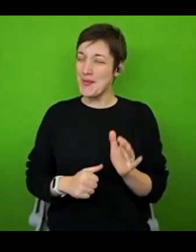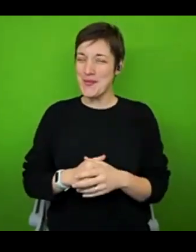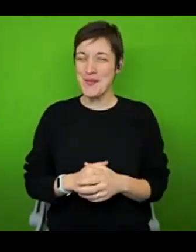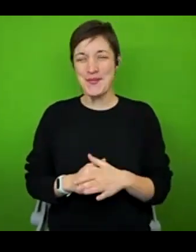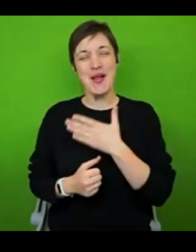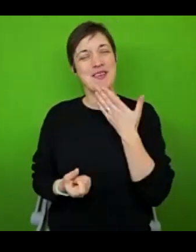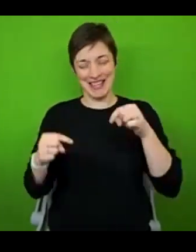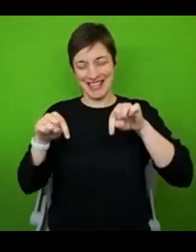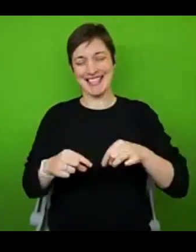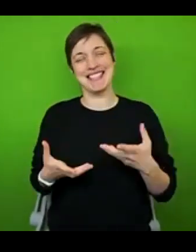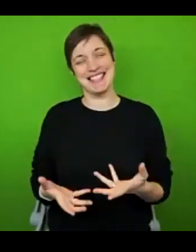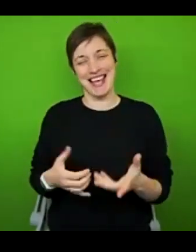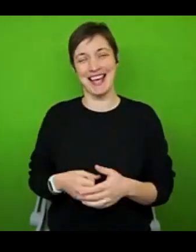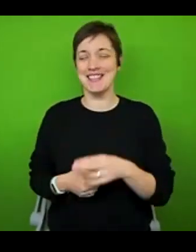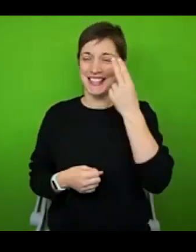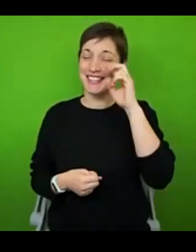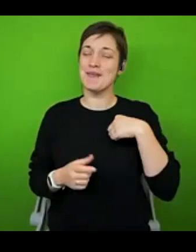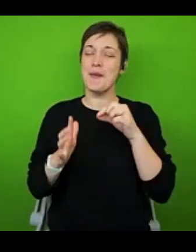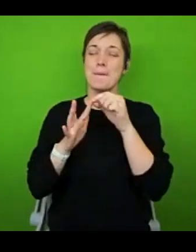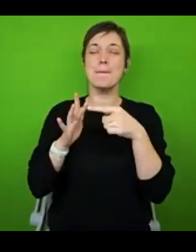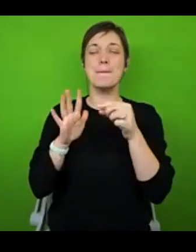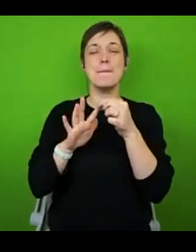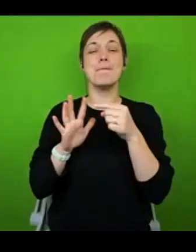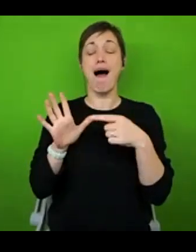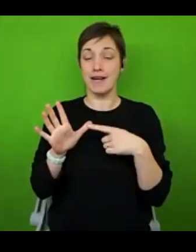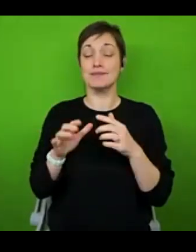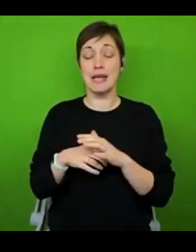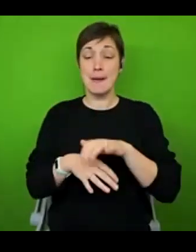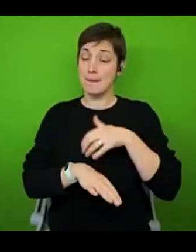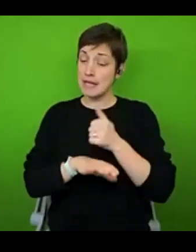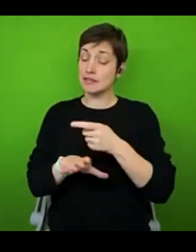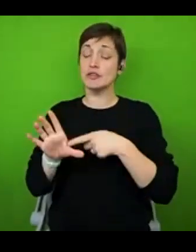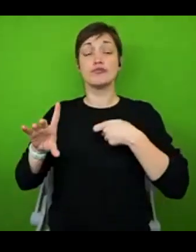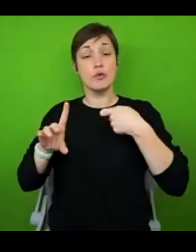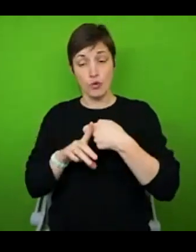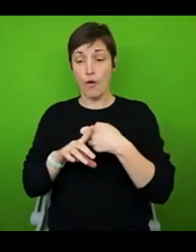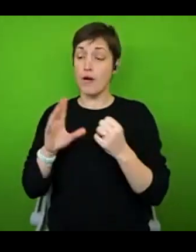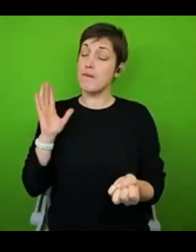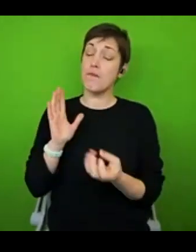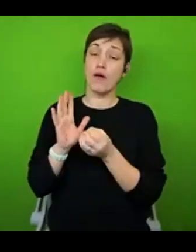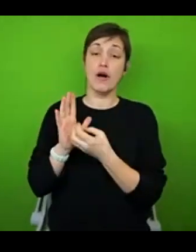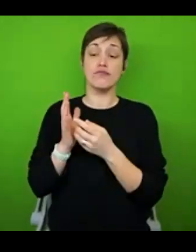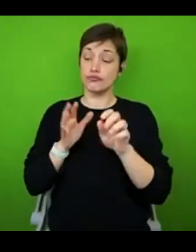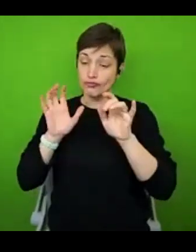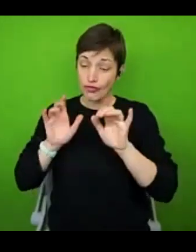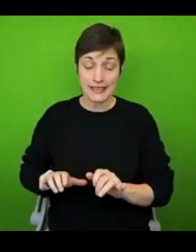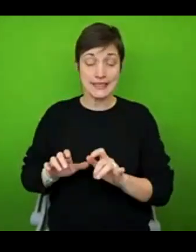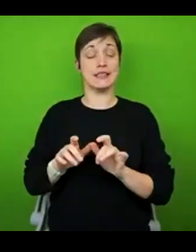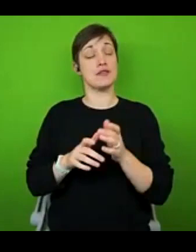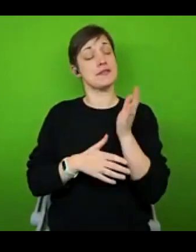My name is Pippa. I am a York based writer, blogger and speaker. It's wonderful to be part of York Disability Week